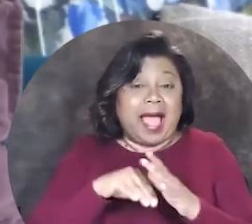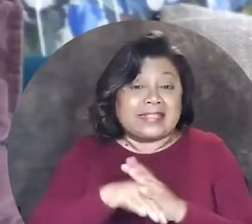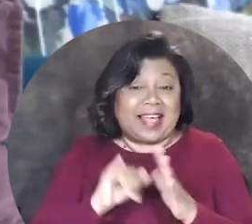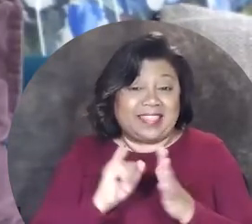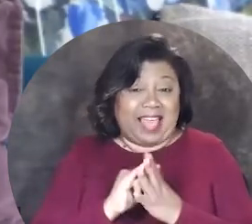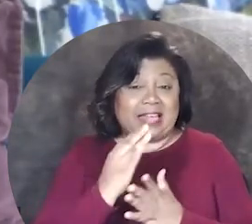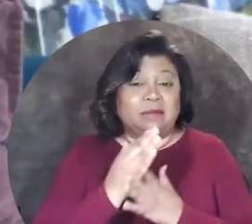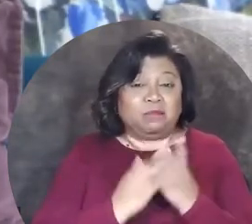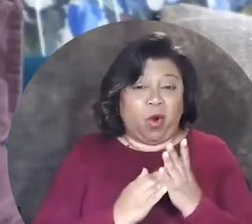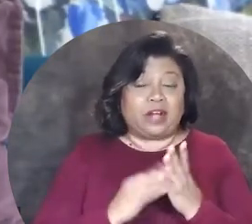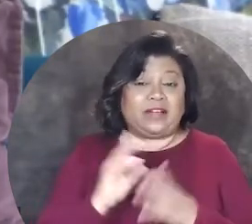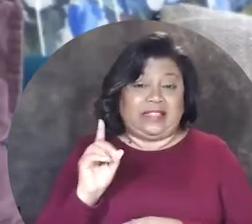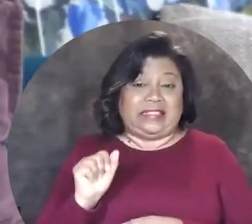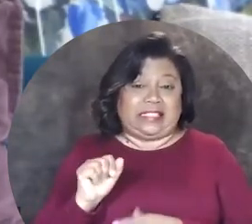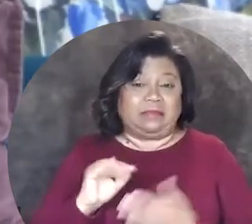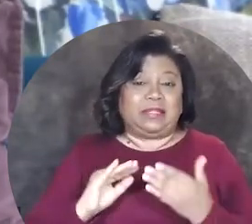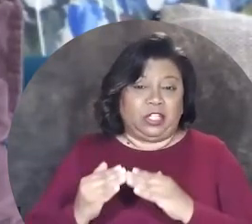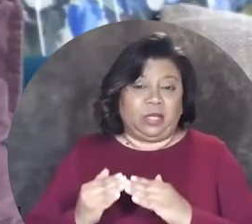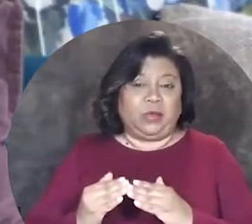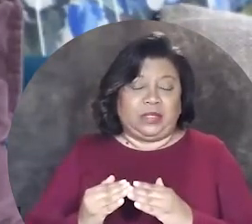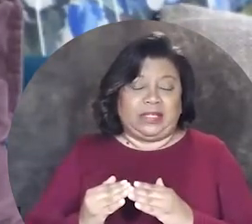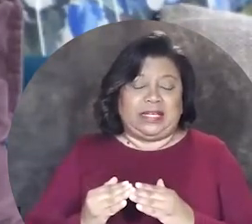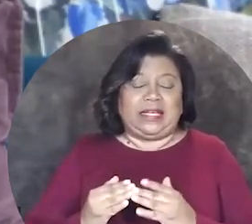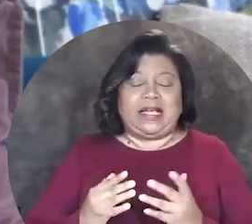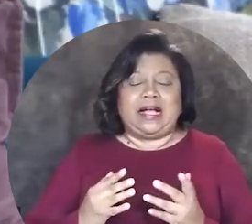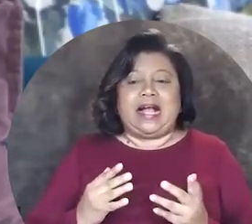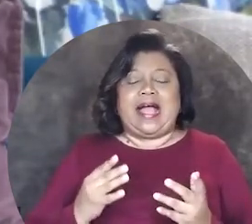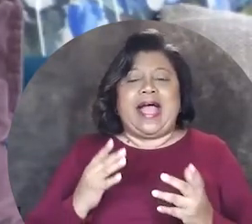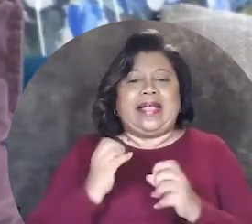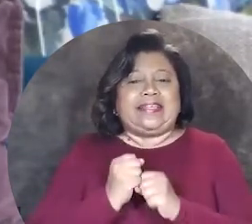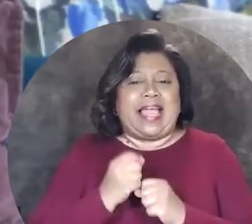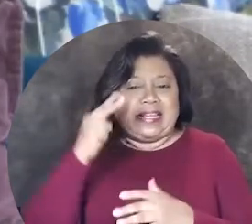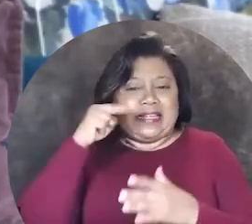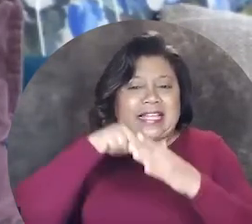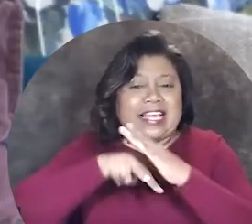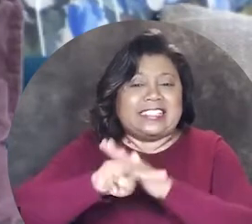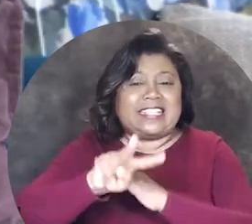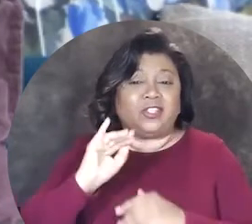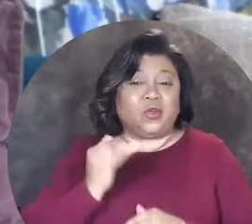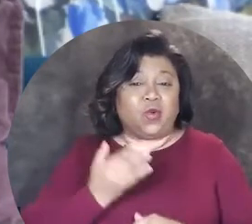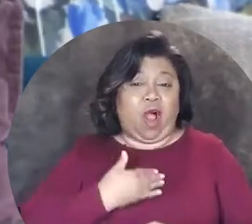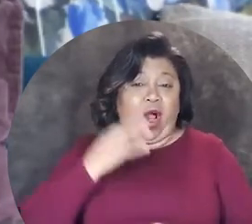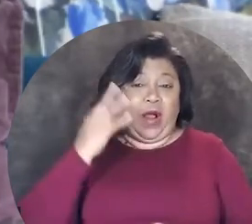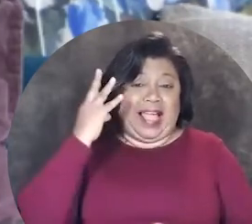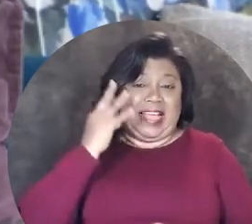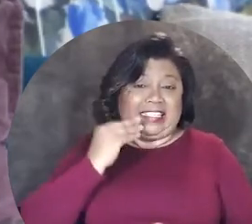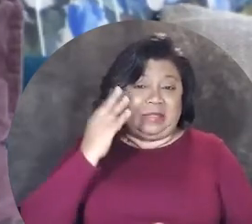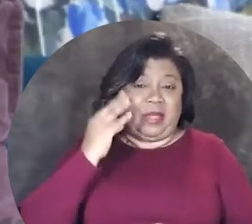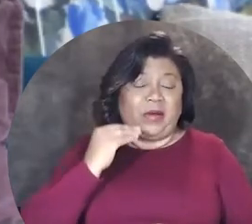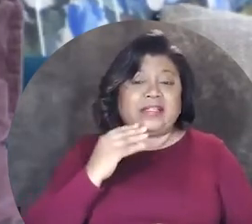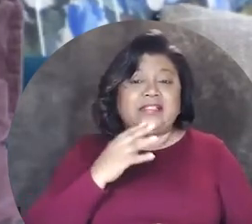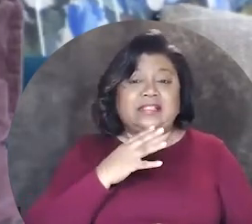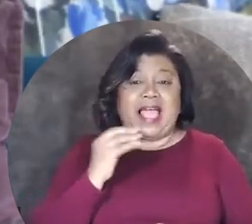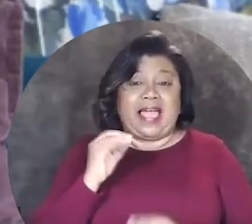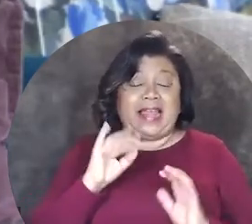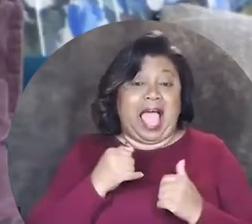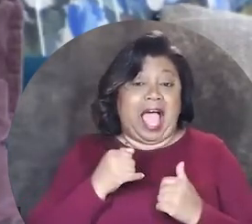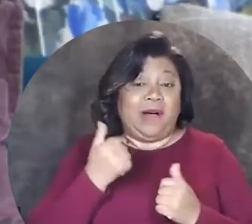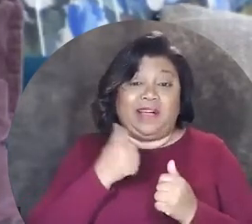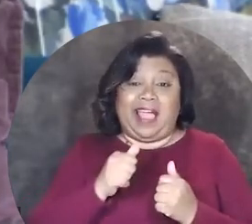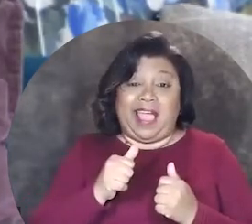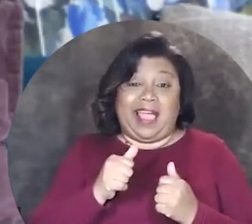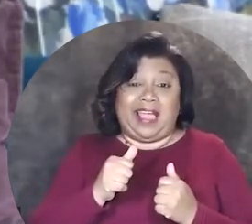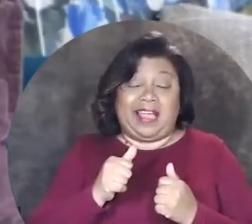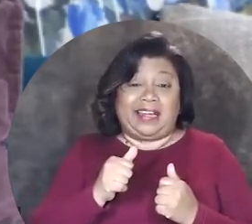access that part of the disability community, get an insight into our experiences and how enabling